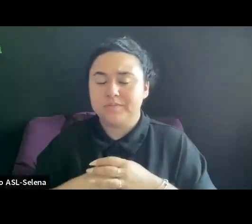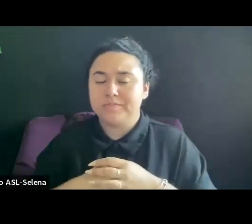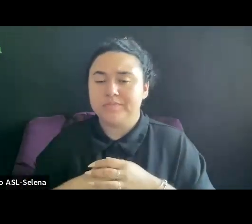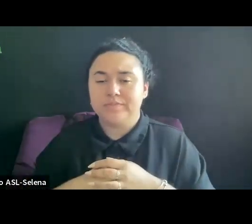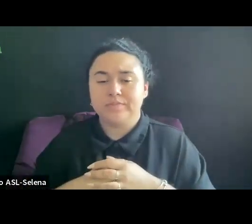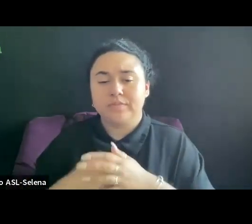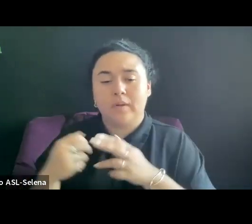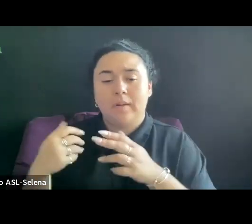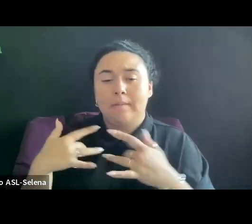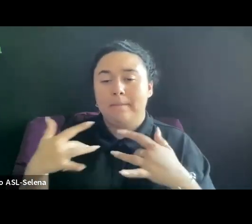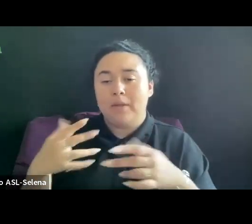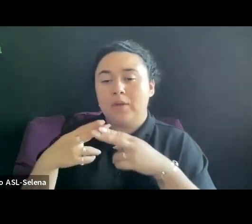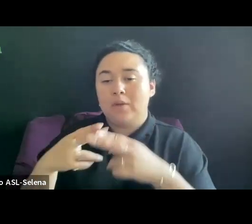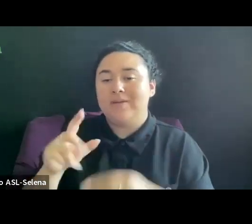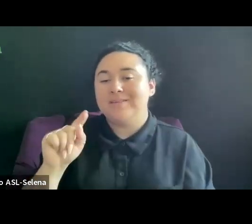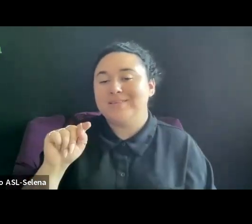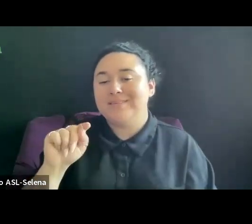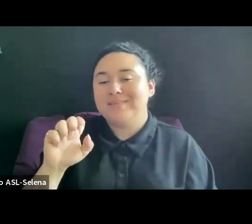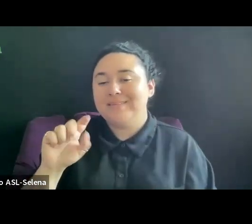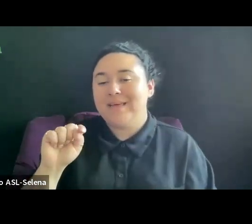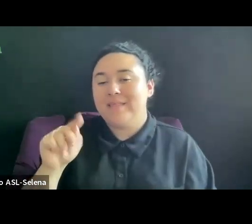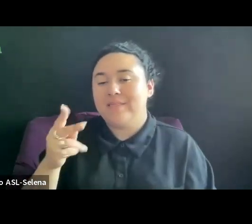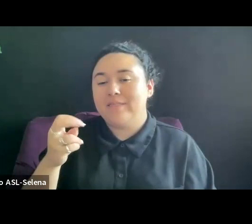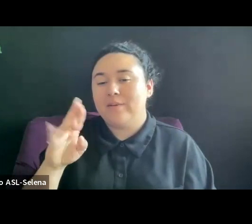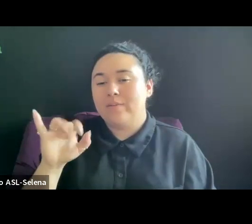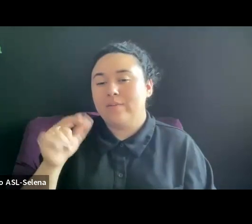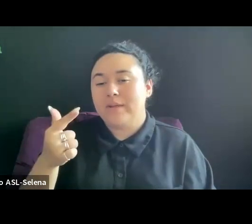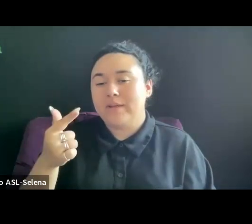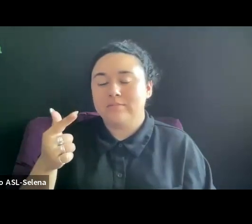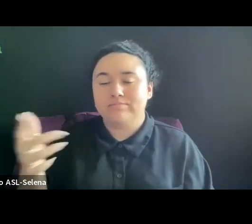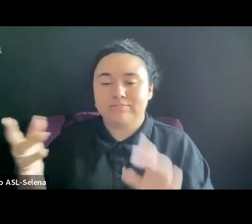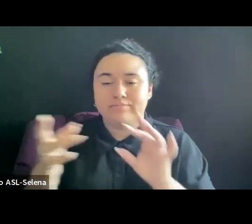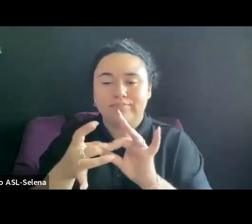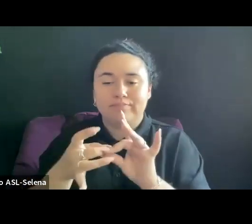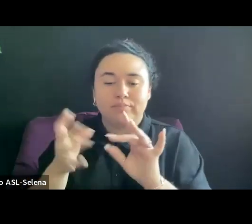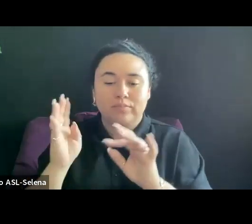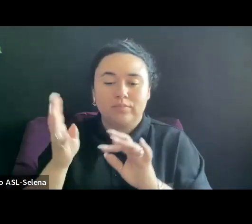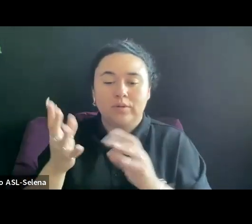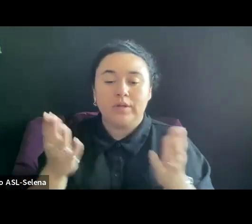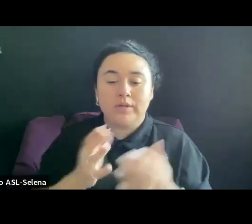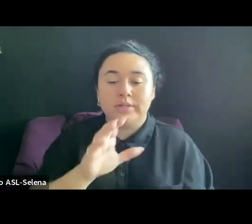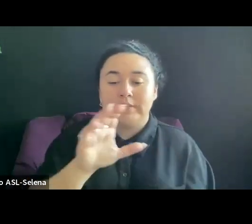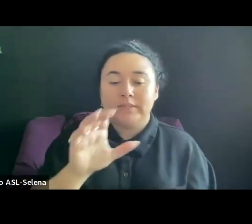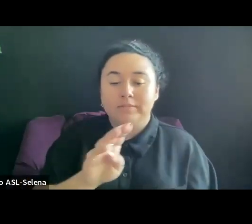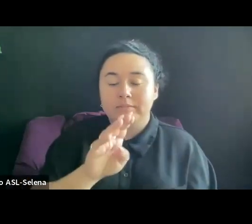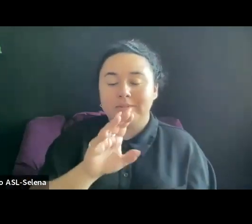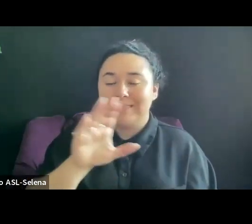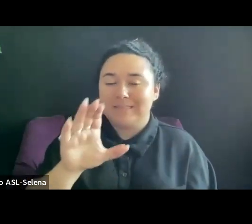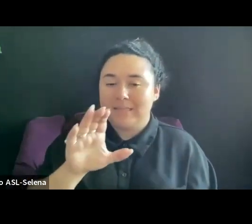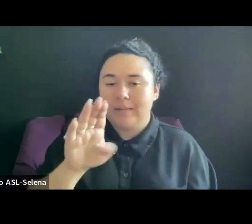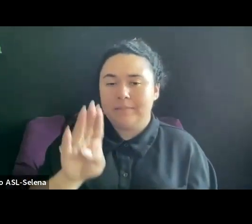SO HERE CBC HAS GEM AND THAT CAN BE USED FOR PREVIEWING PURPOSES.